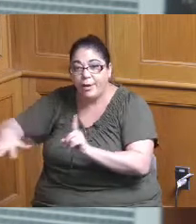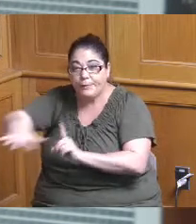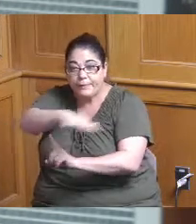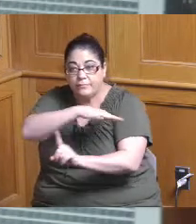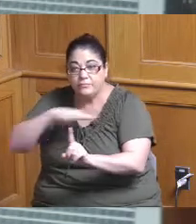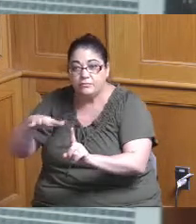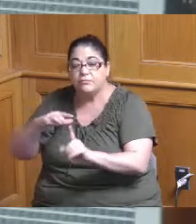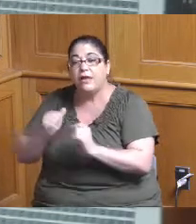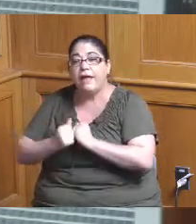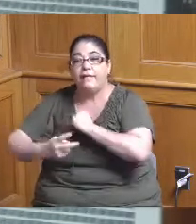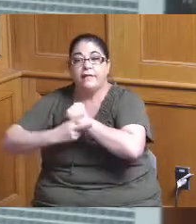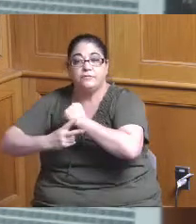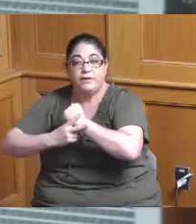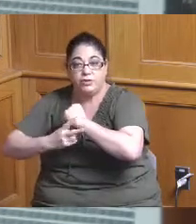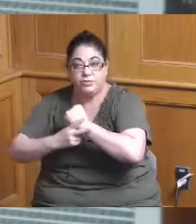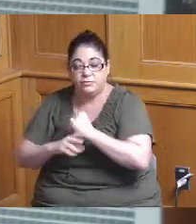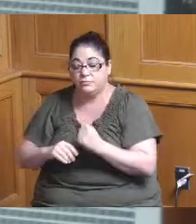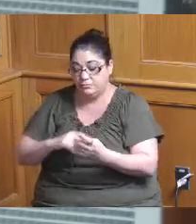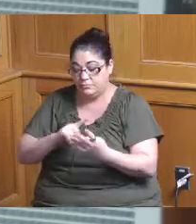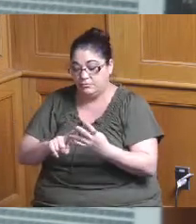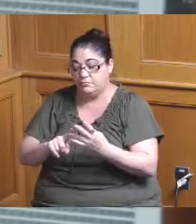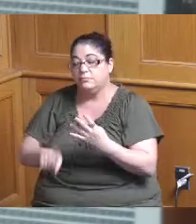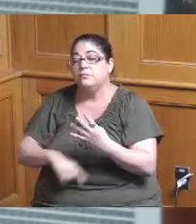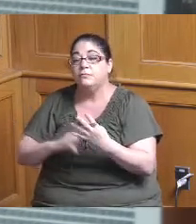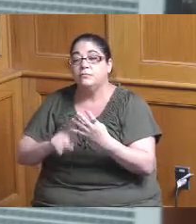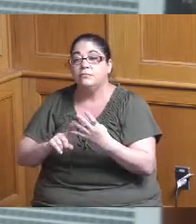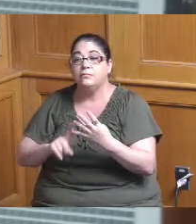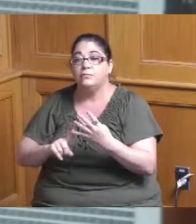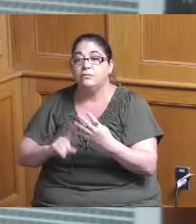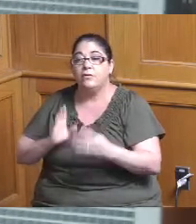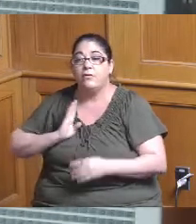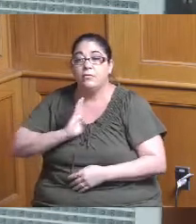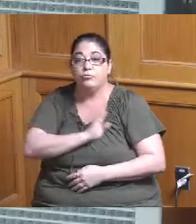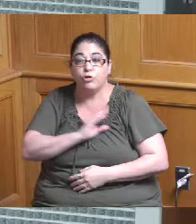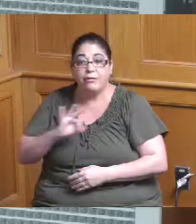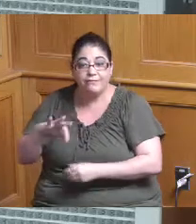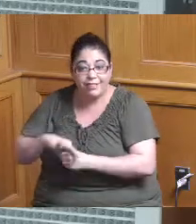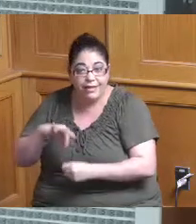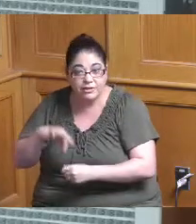and I'm actually going to go through all of them here Board of elections public health and public